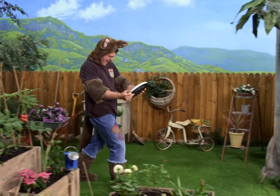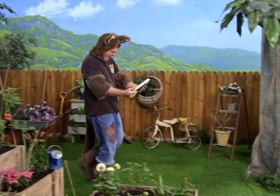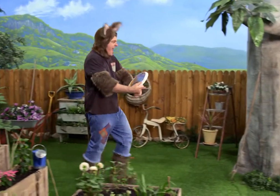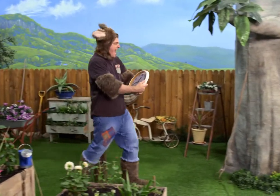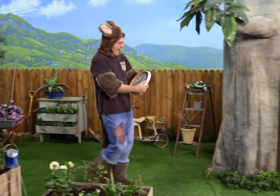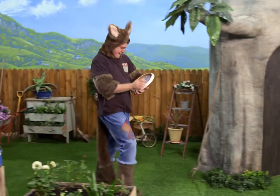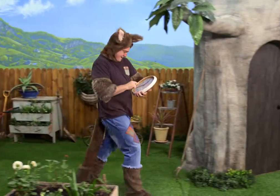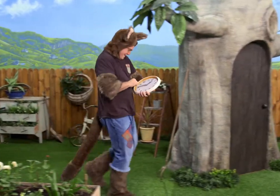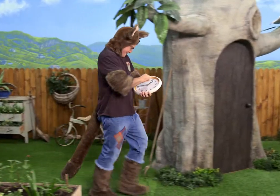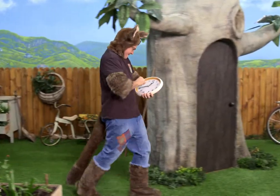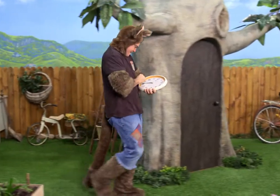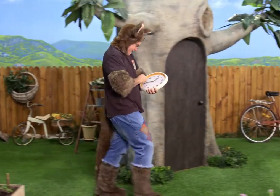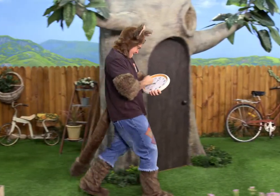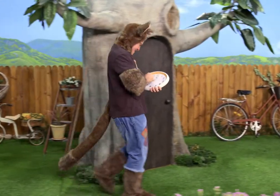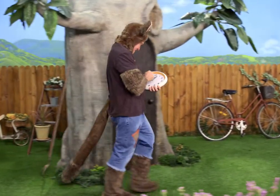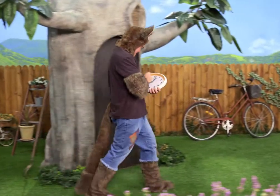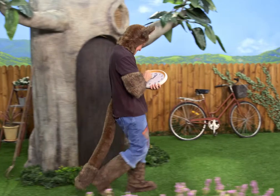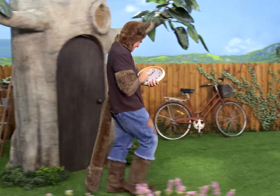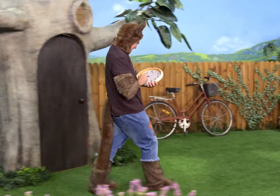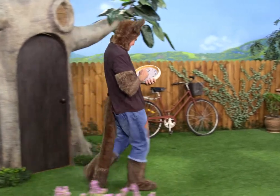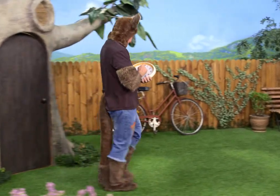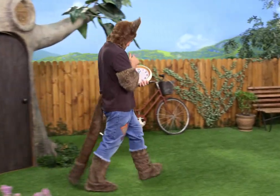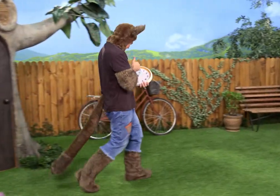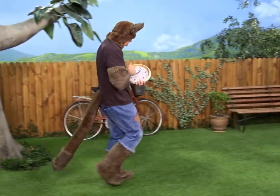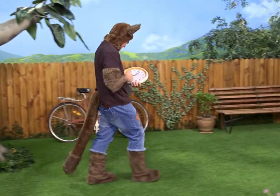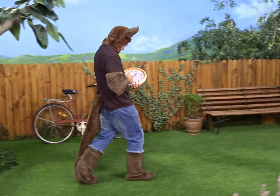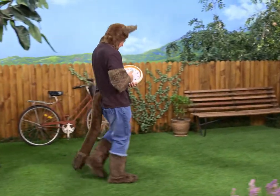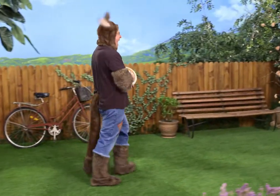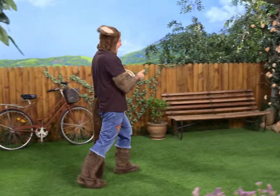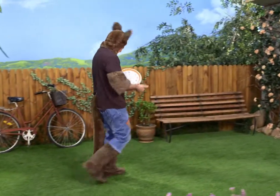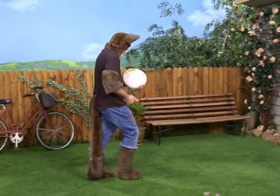Yeah. Hmm, little hand and big hand - great!